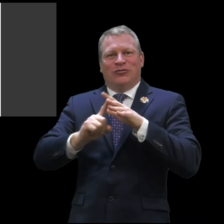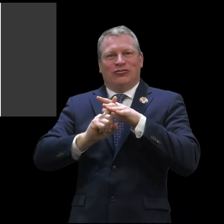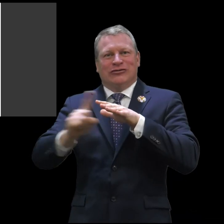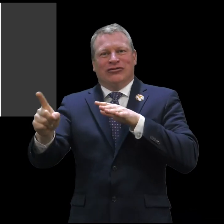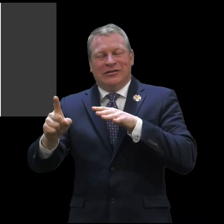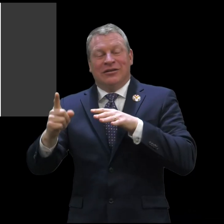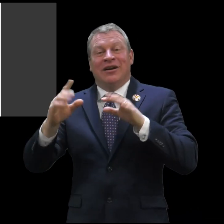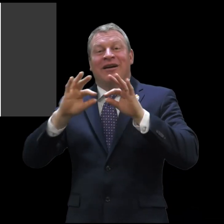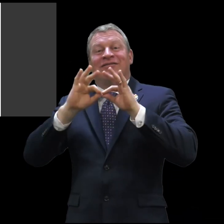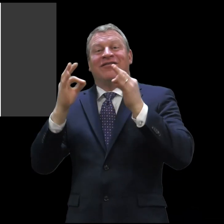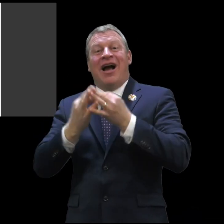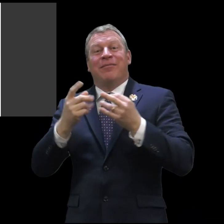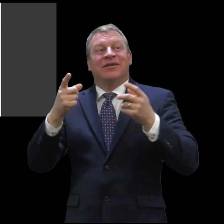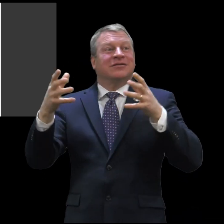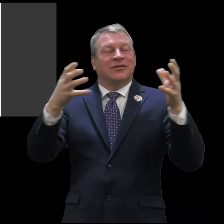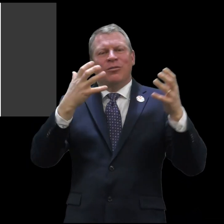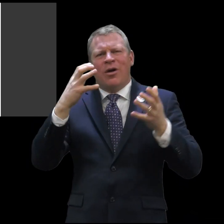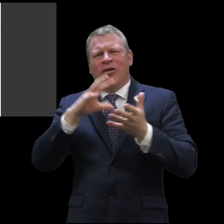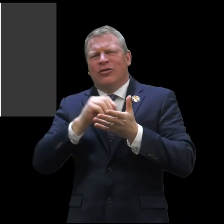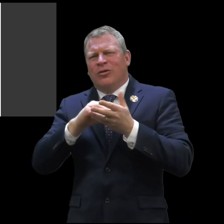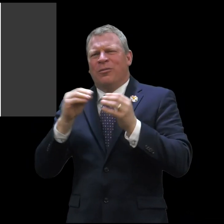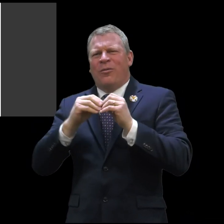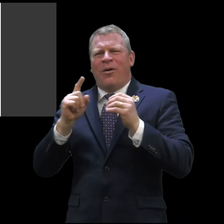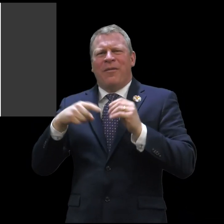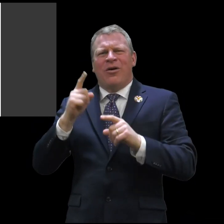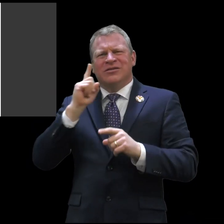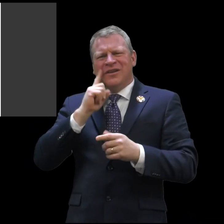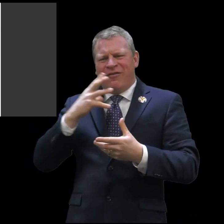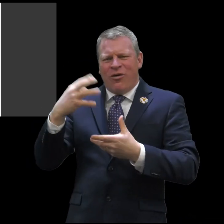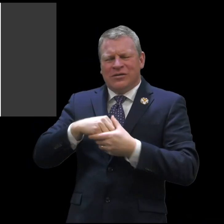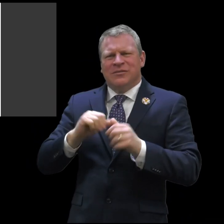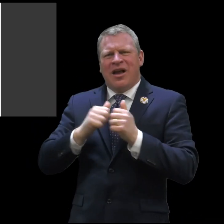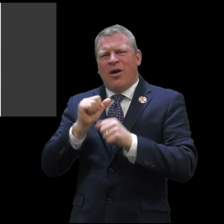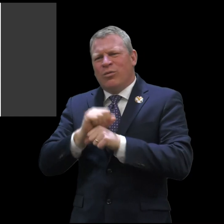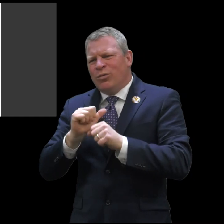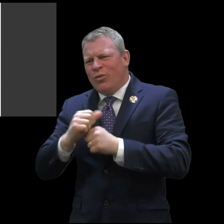that week we're going to open it up to families who will be coming to ASD to